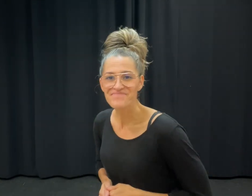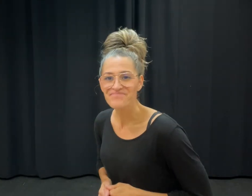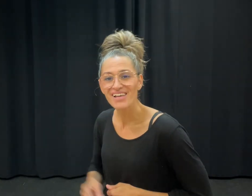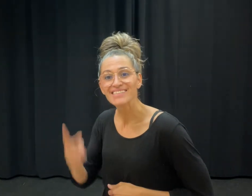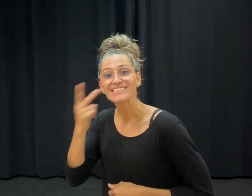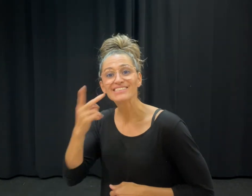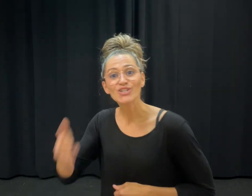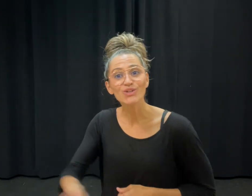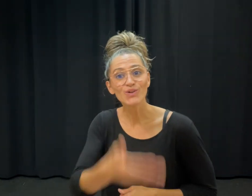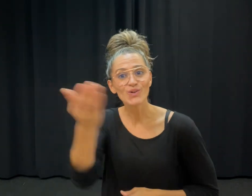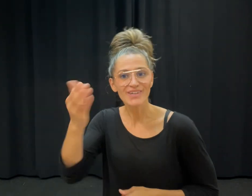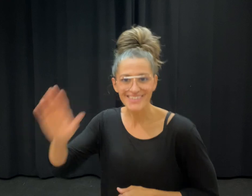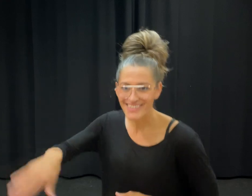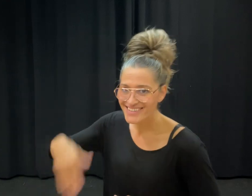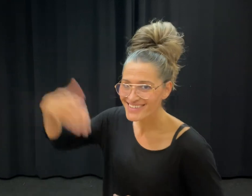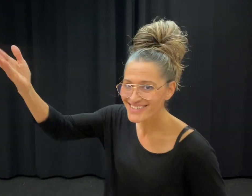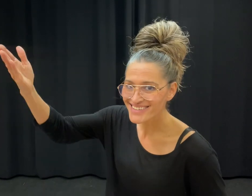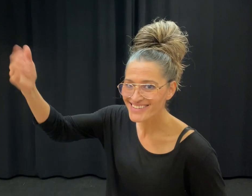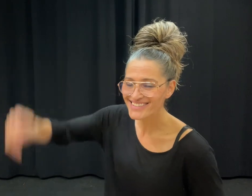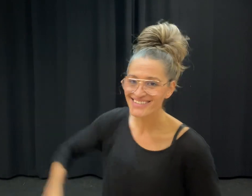See you next time!